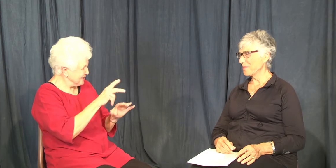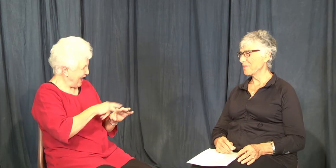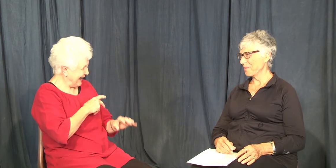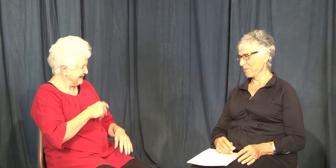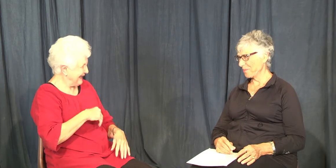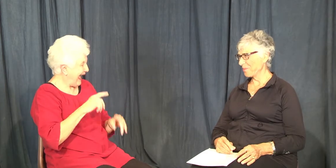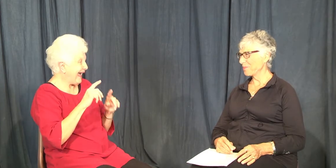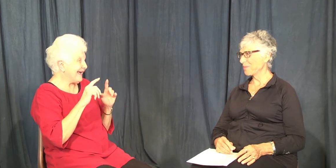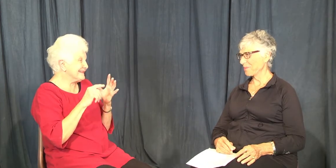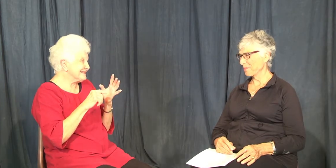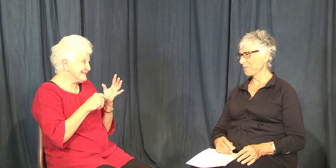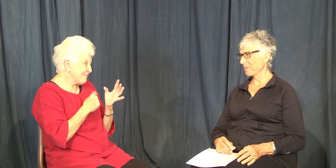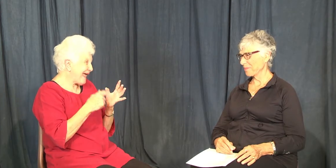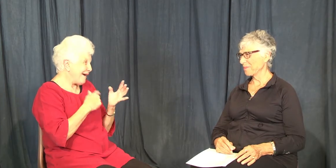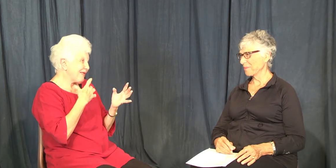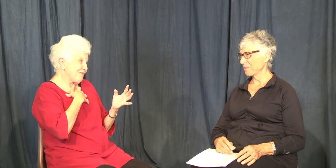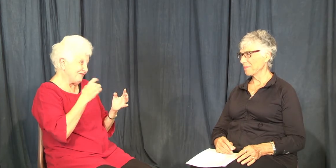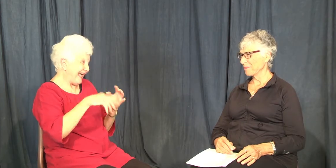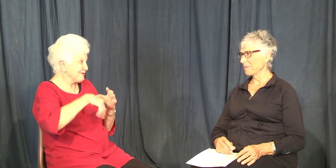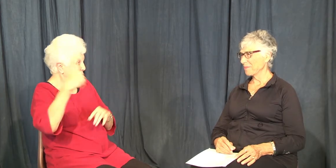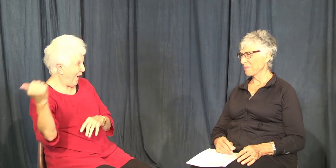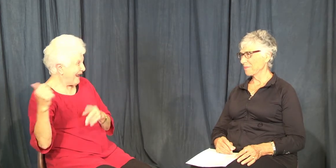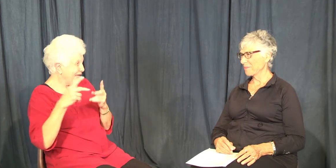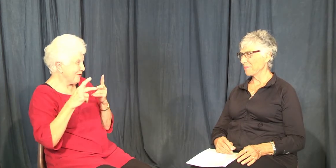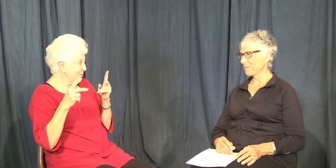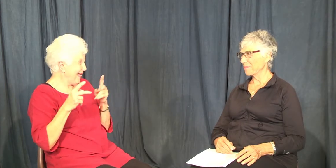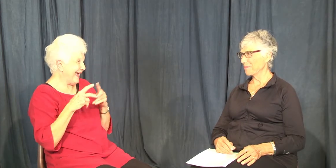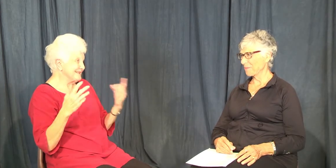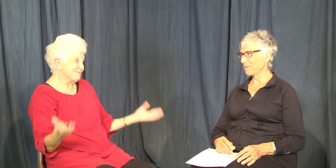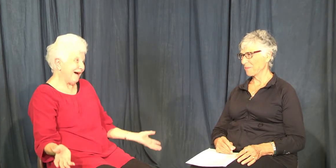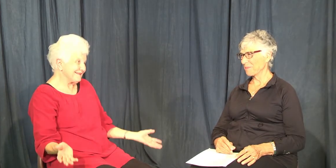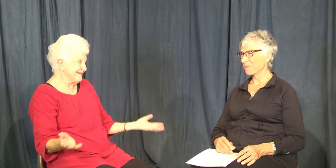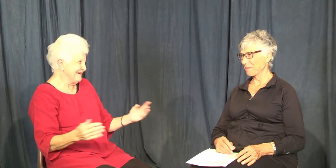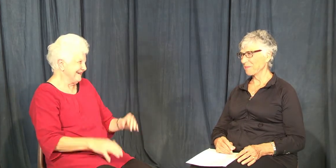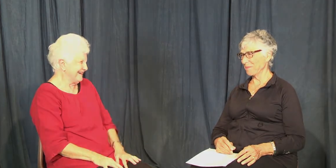we did. I mean sometimes myself, I'd like to get to travel somewhere else, but, oh well.